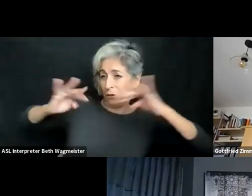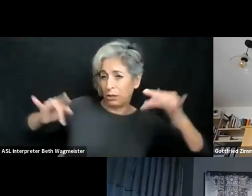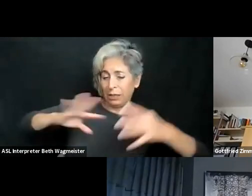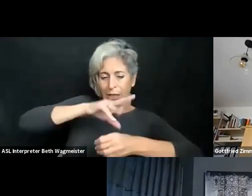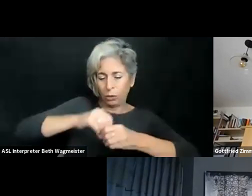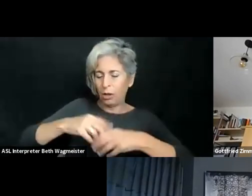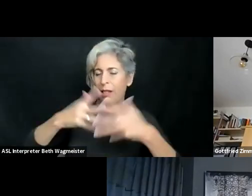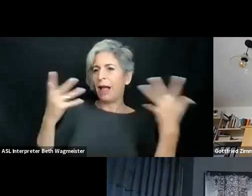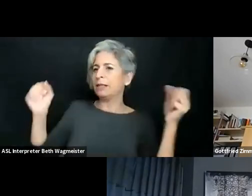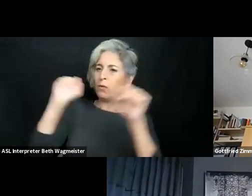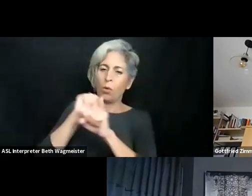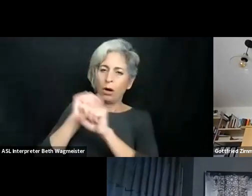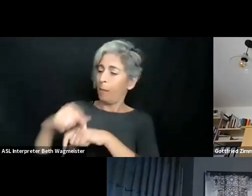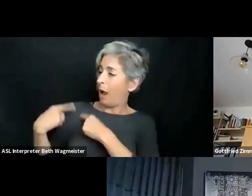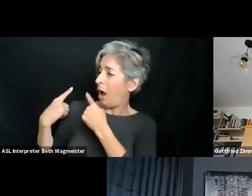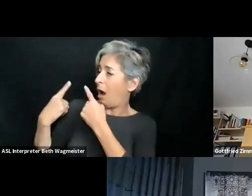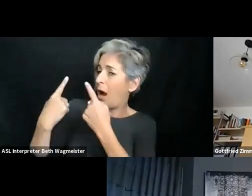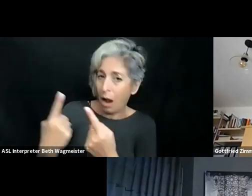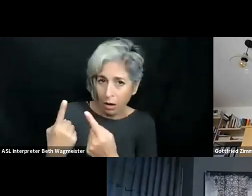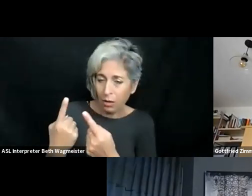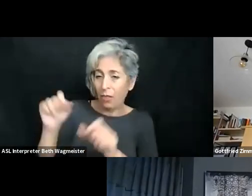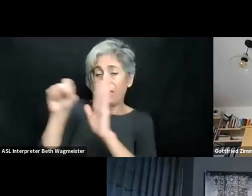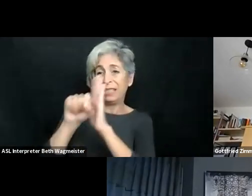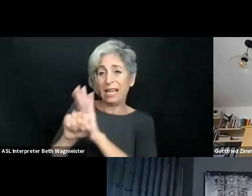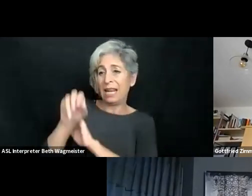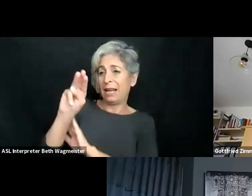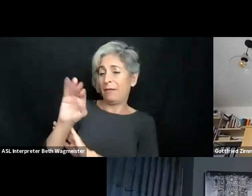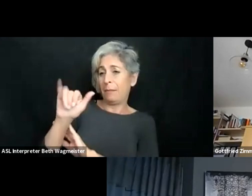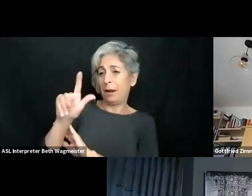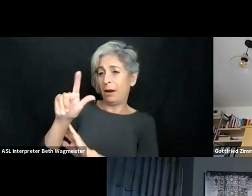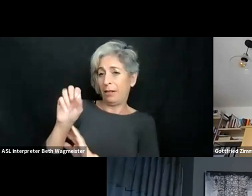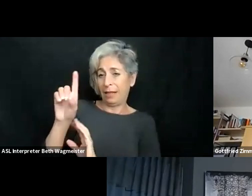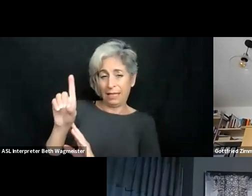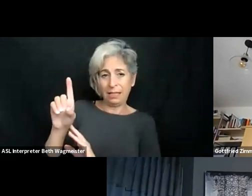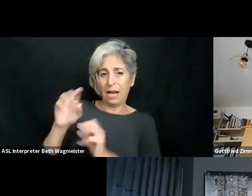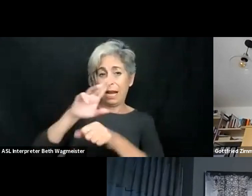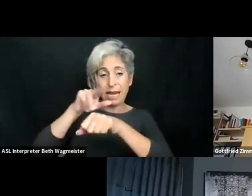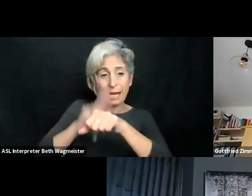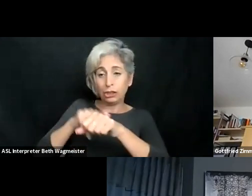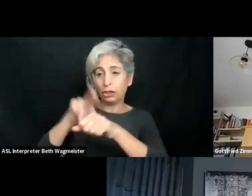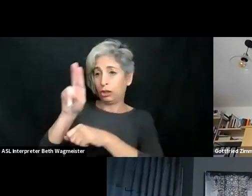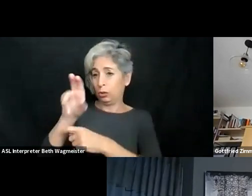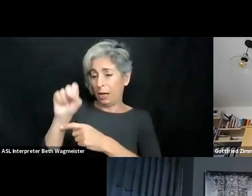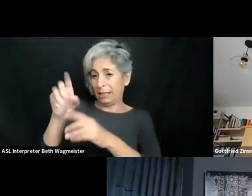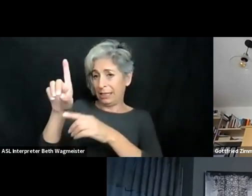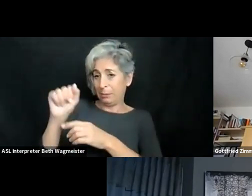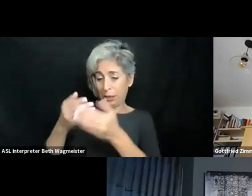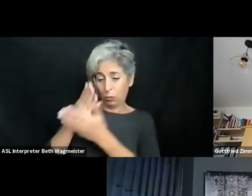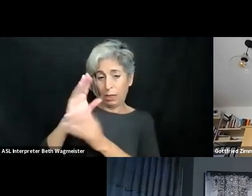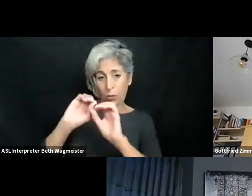in, the college of information studies has had a long track record of doing work on diversity and inclusion. We have within the state